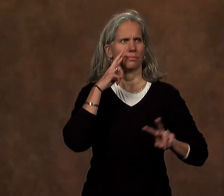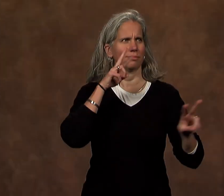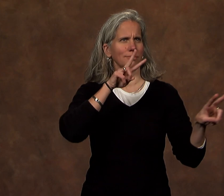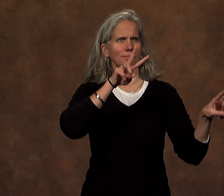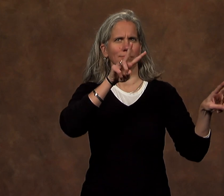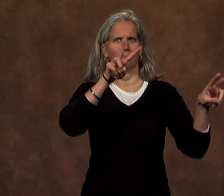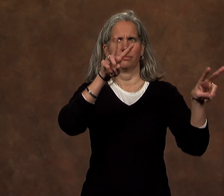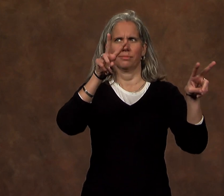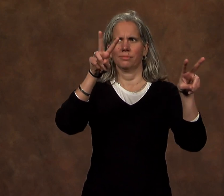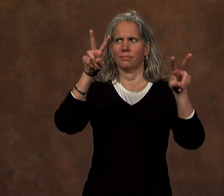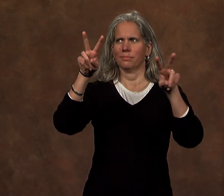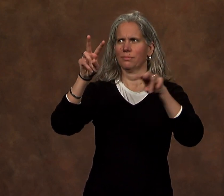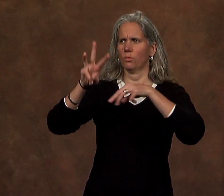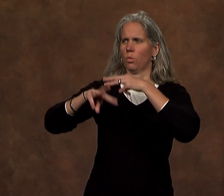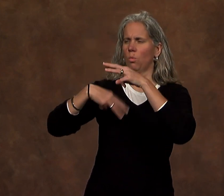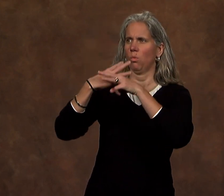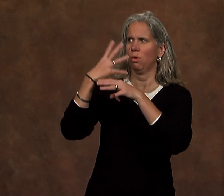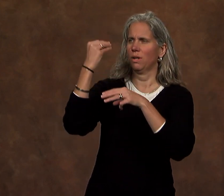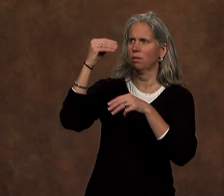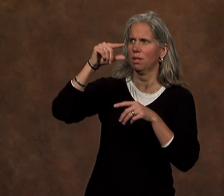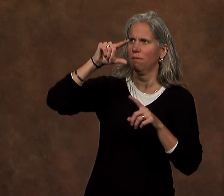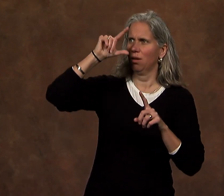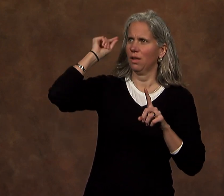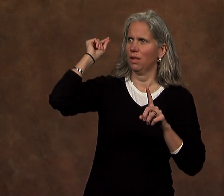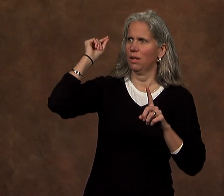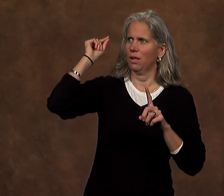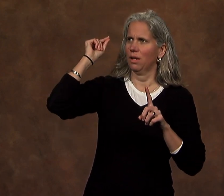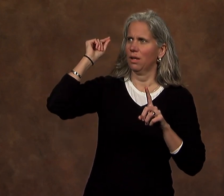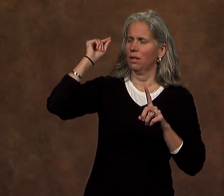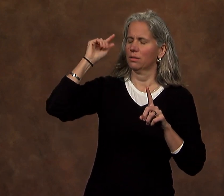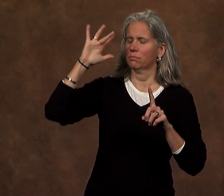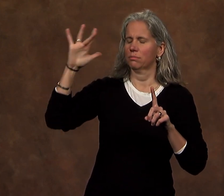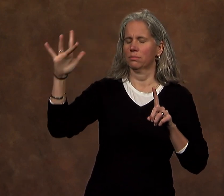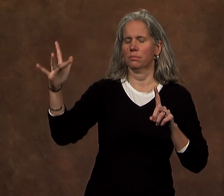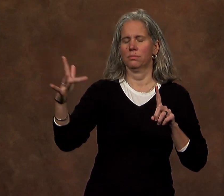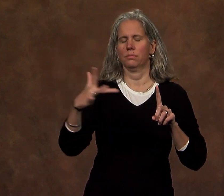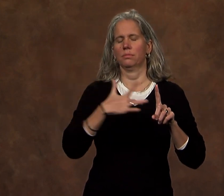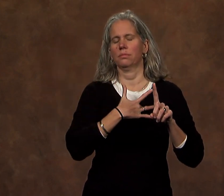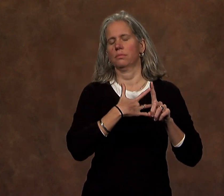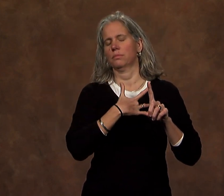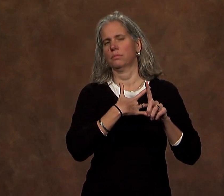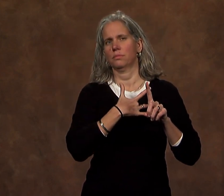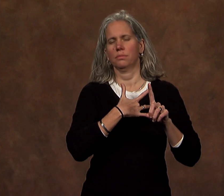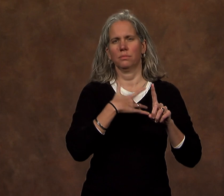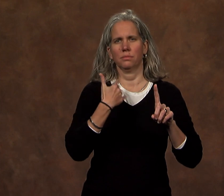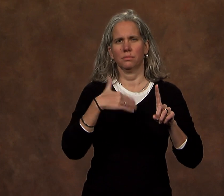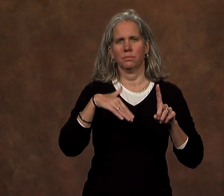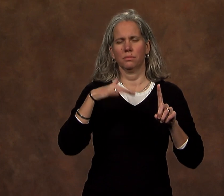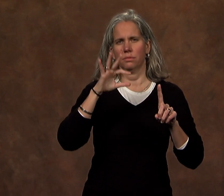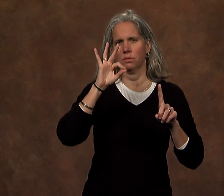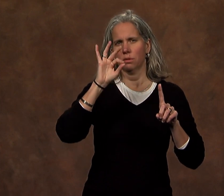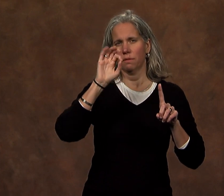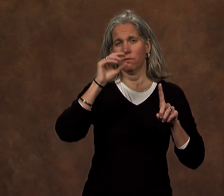As we look at the fractured world around us, with the devastating impact